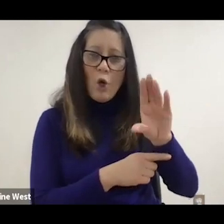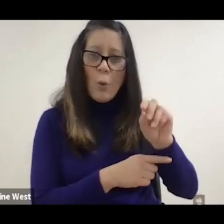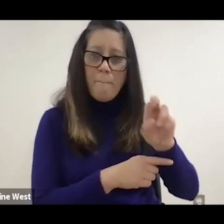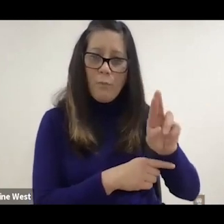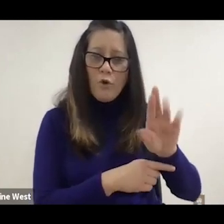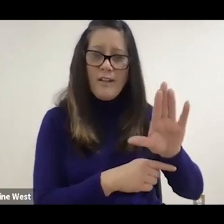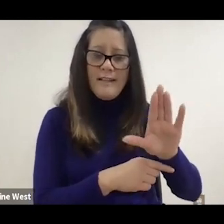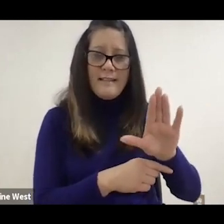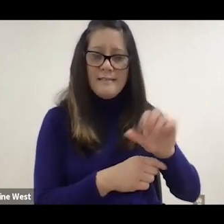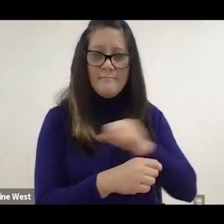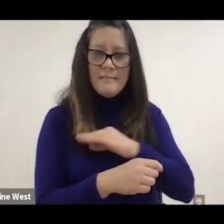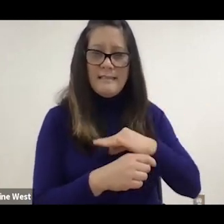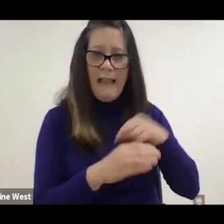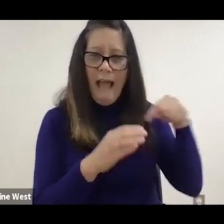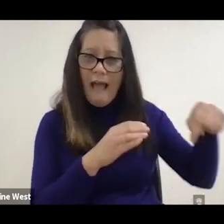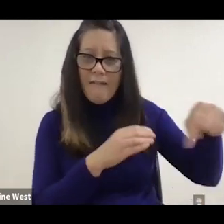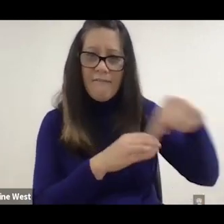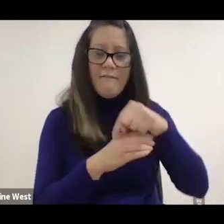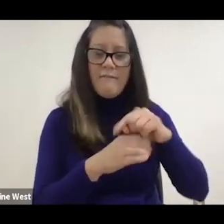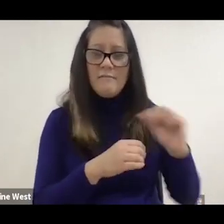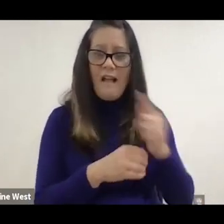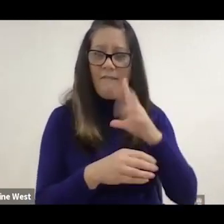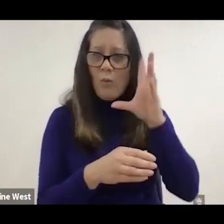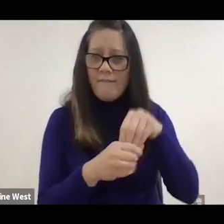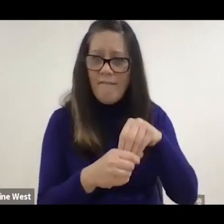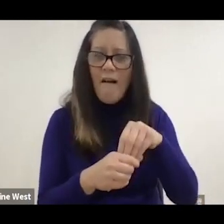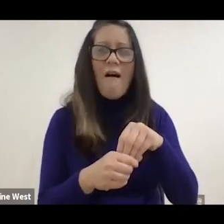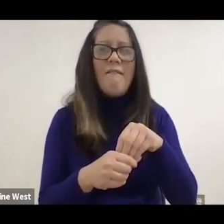and everyone involved who made the dream of this chair possible.